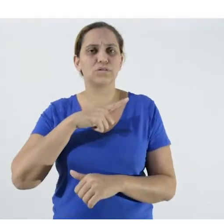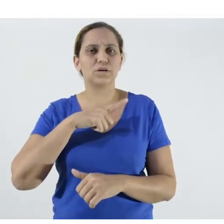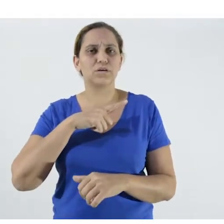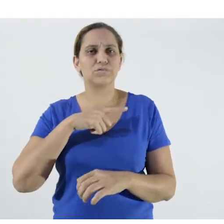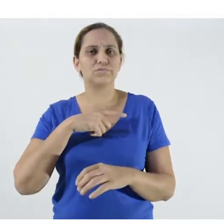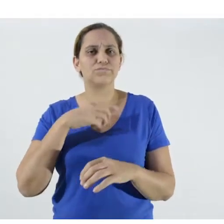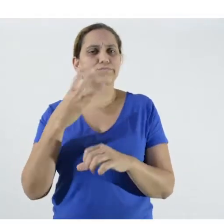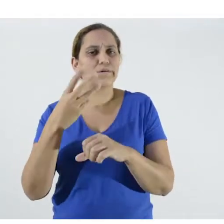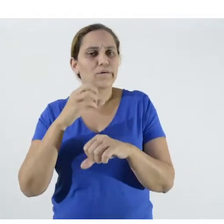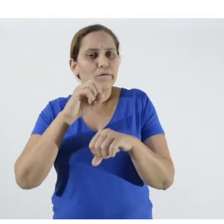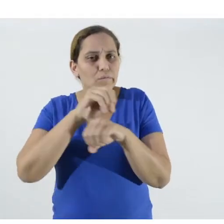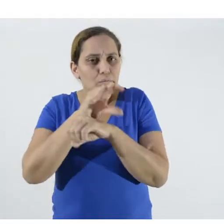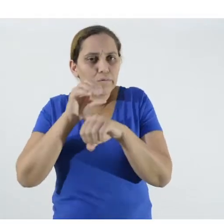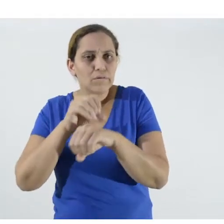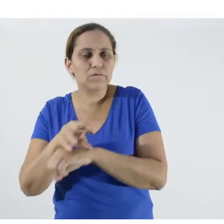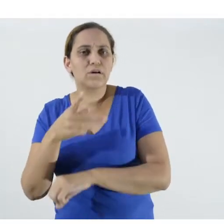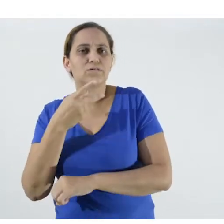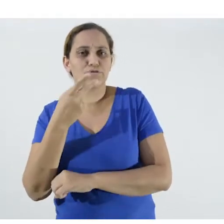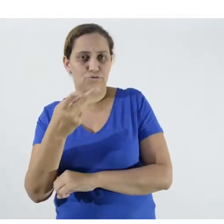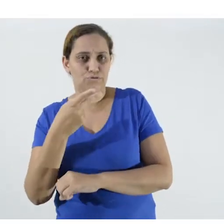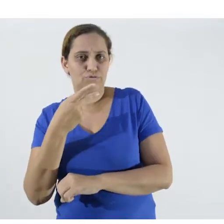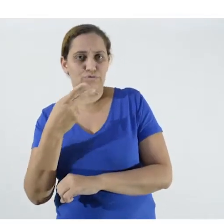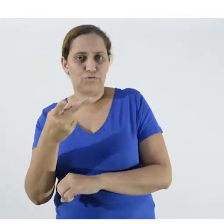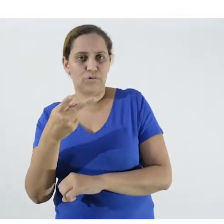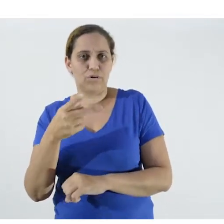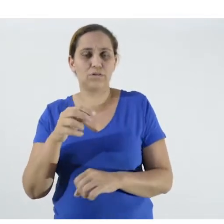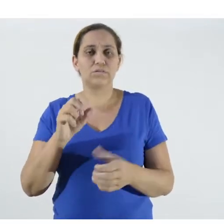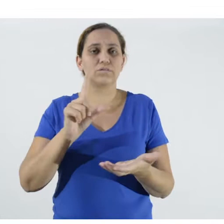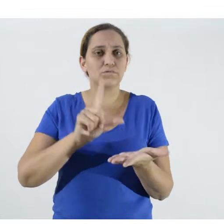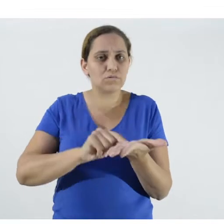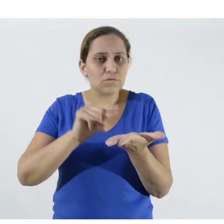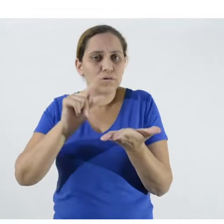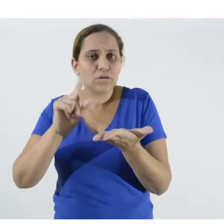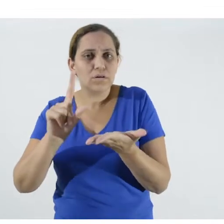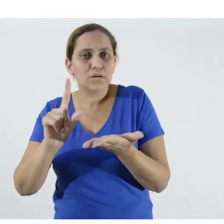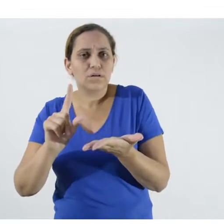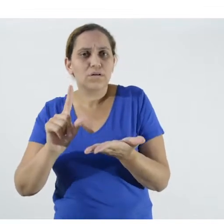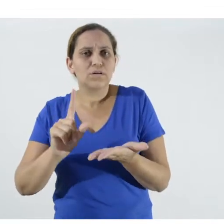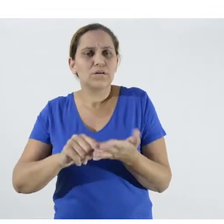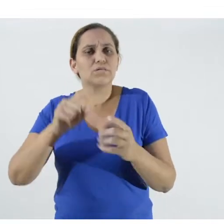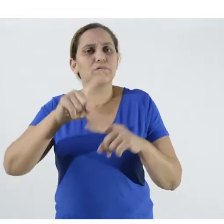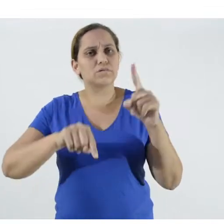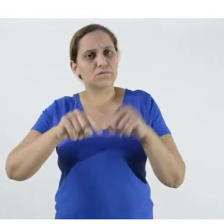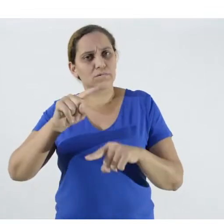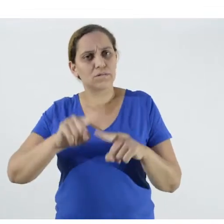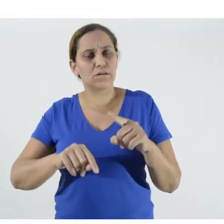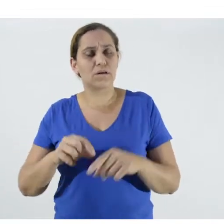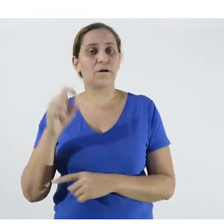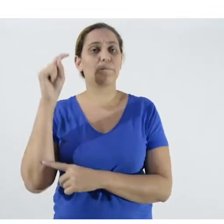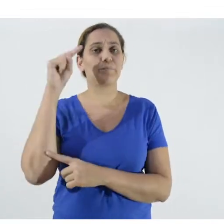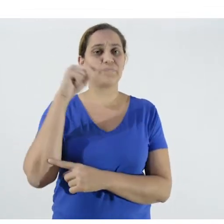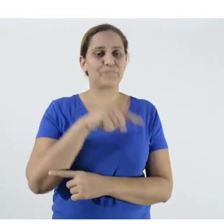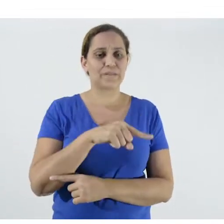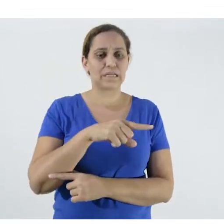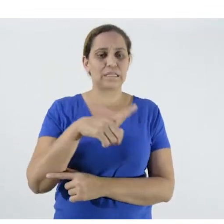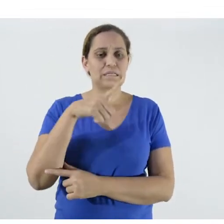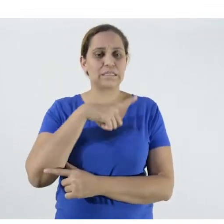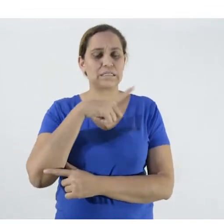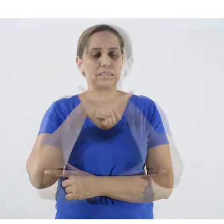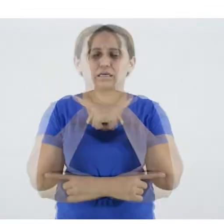you see the cover of that material. It consists of 17 voice messages